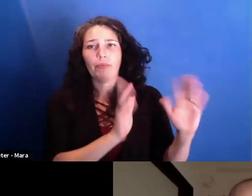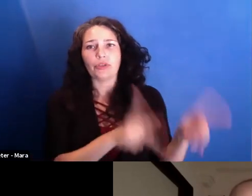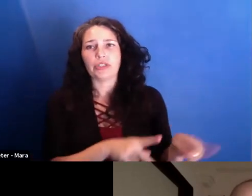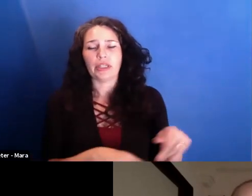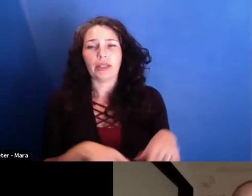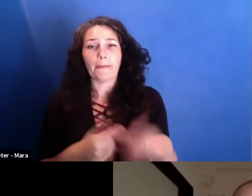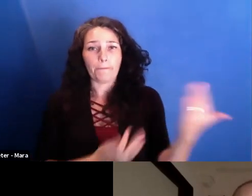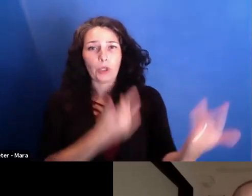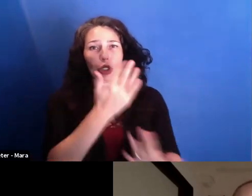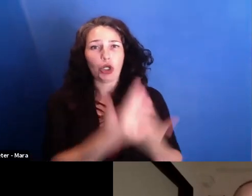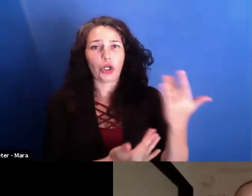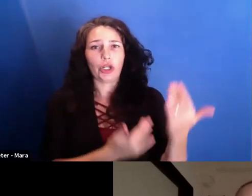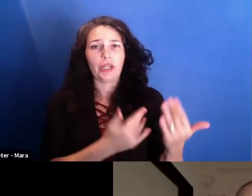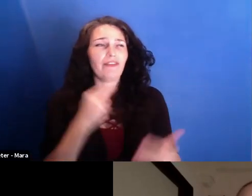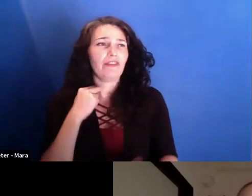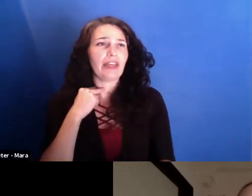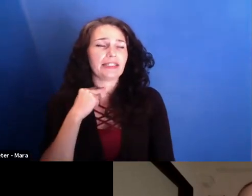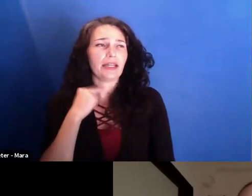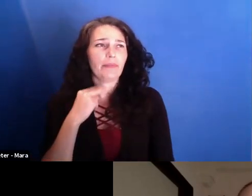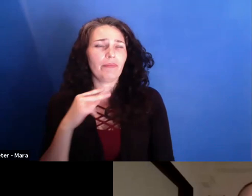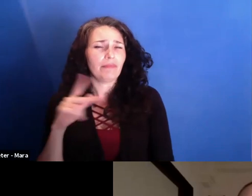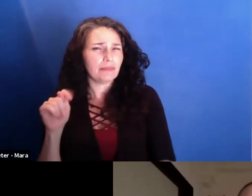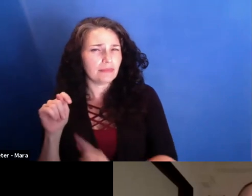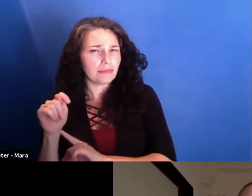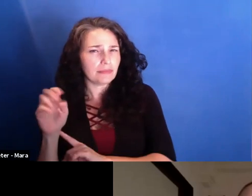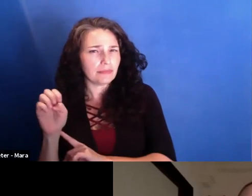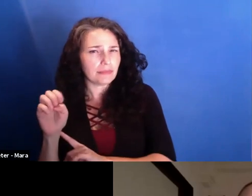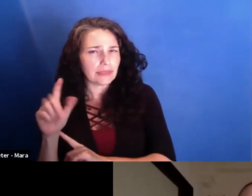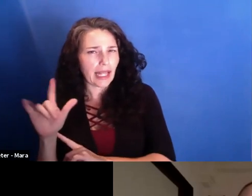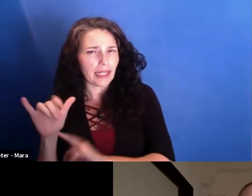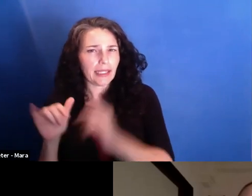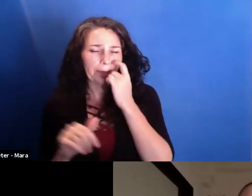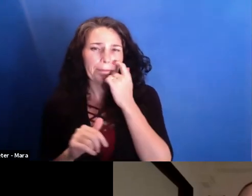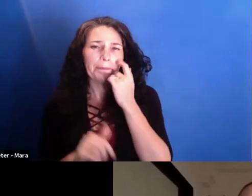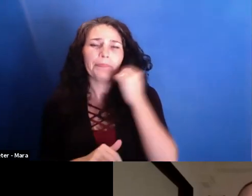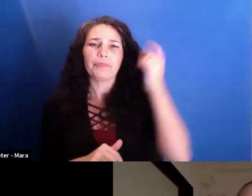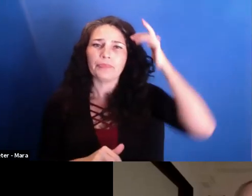And I was really curious because that story sort of weaves through.